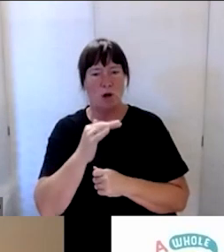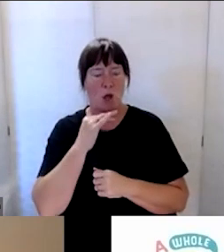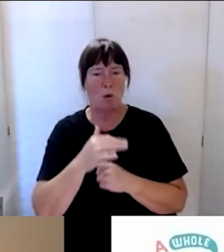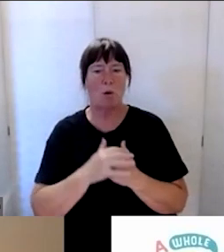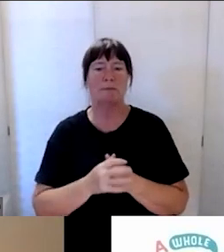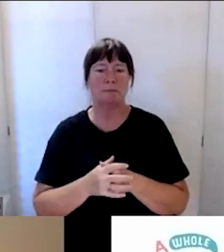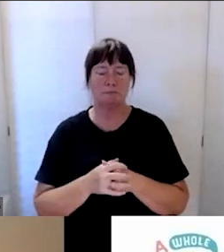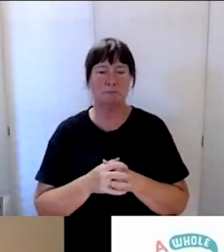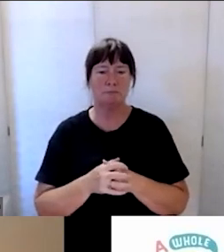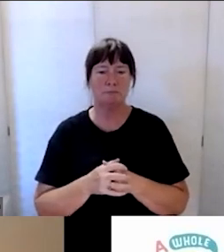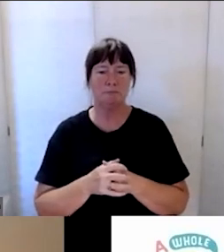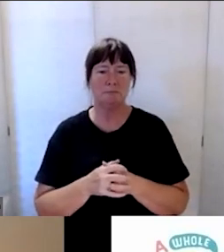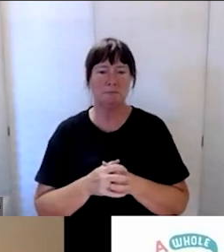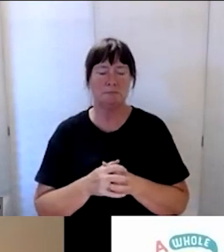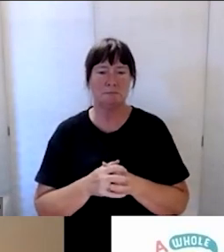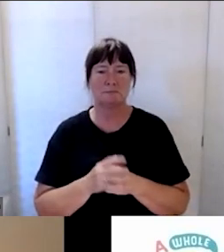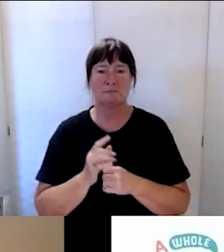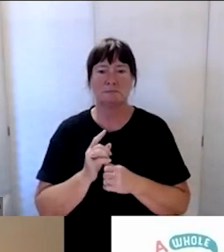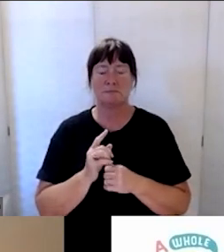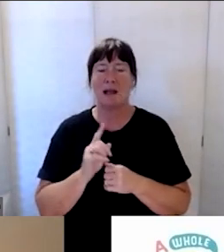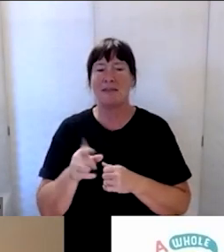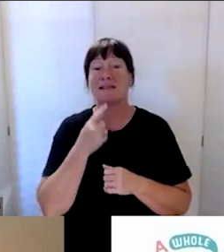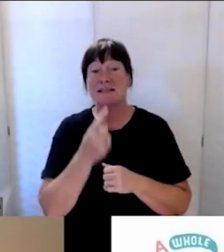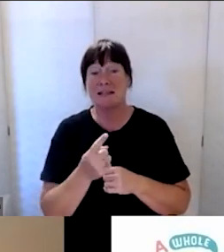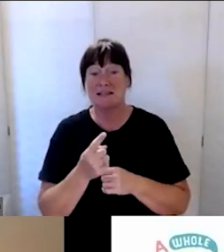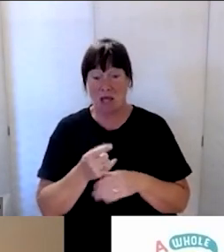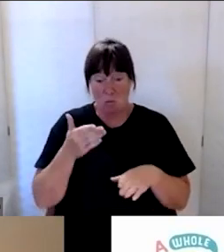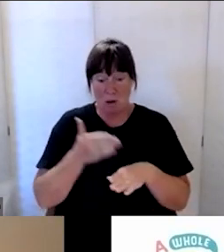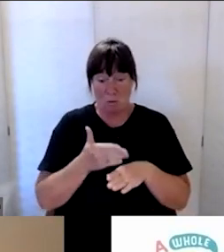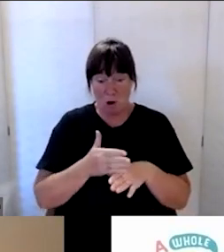o tātou katoa, which indicates you know, we work as one for the good of all,